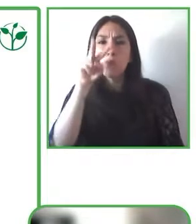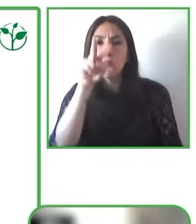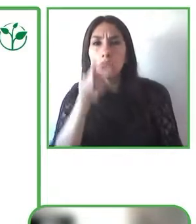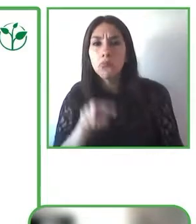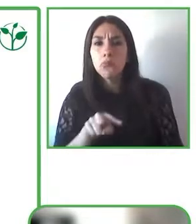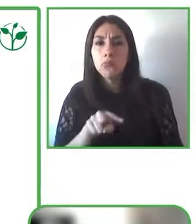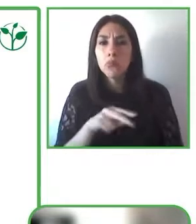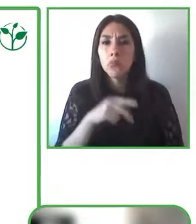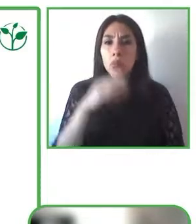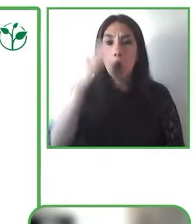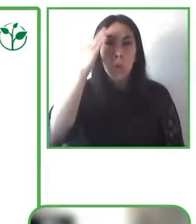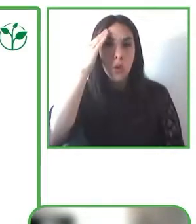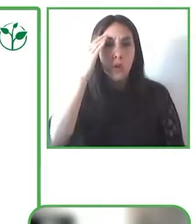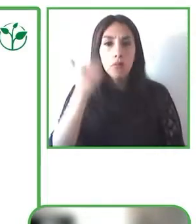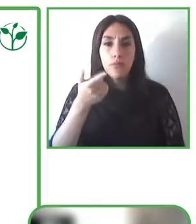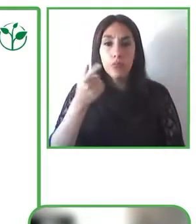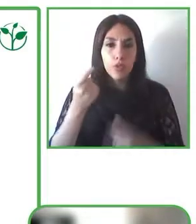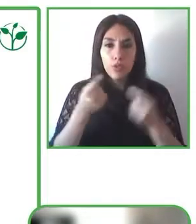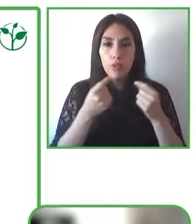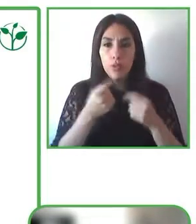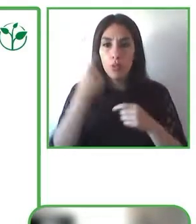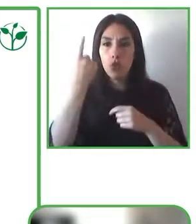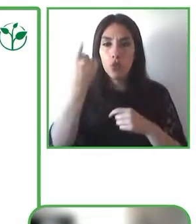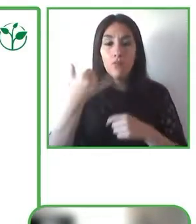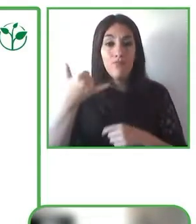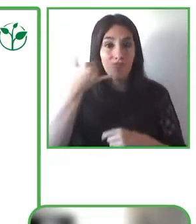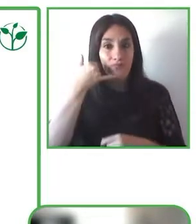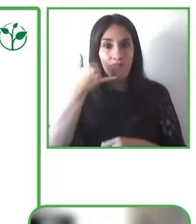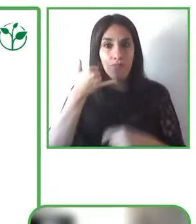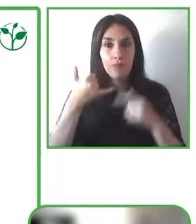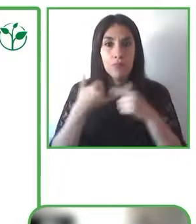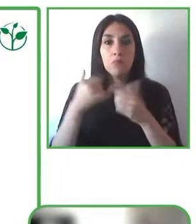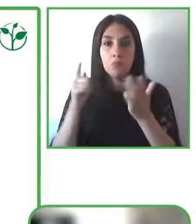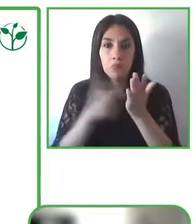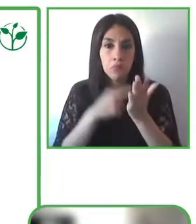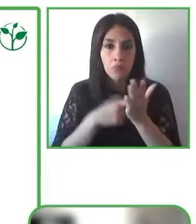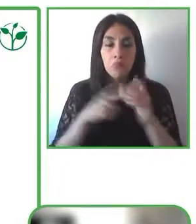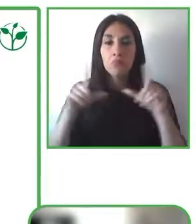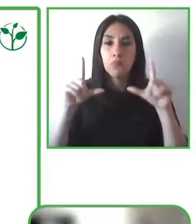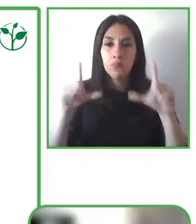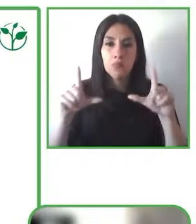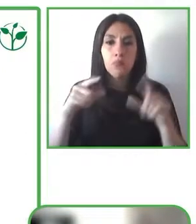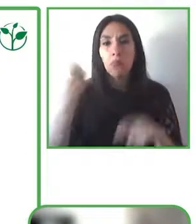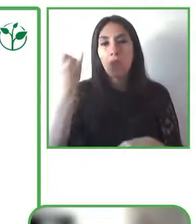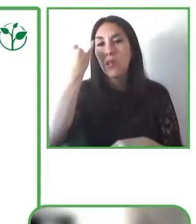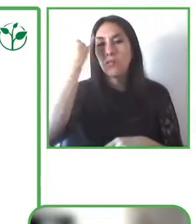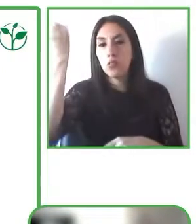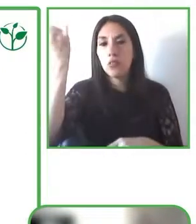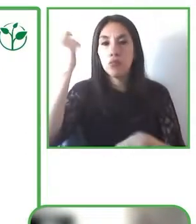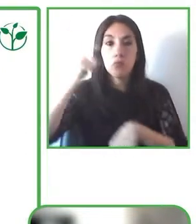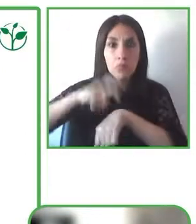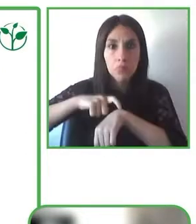To help all of these different types of users we actually provide the GARI database